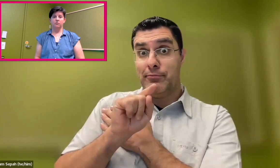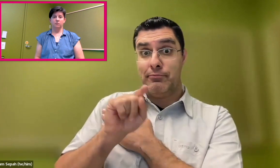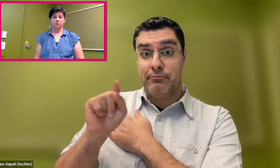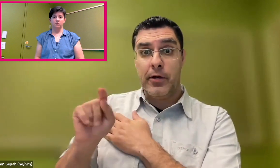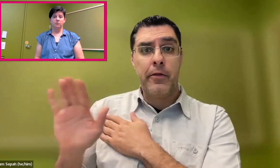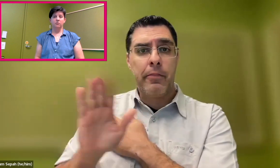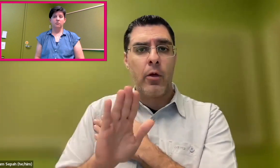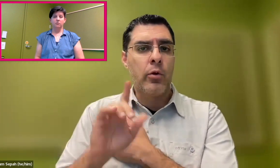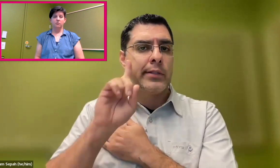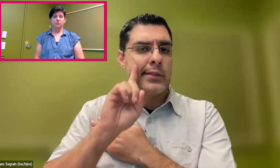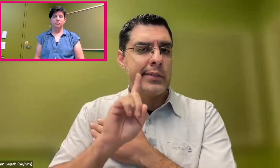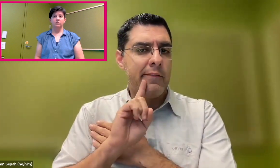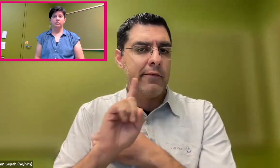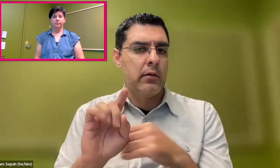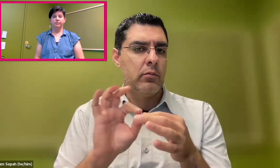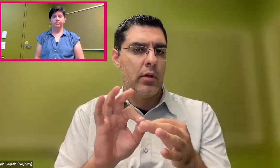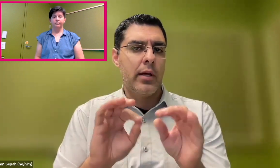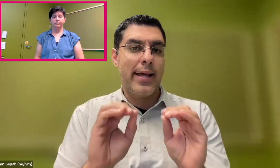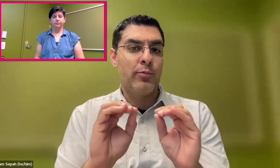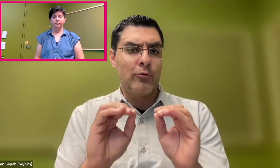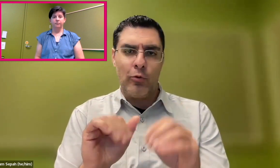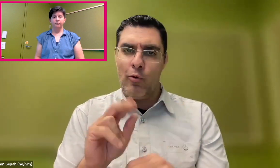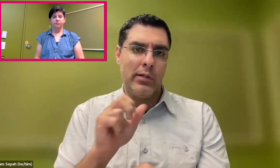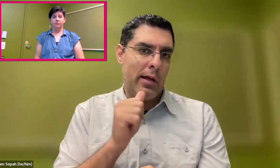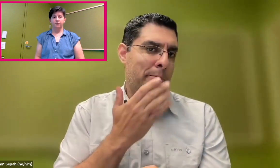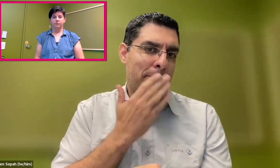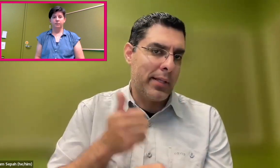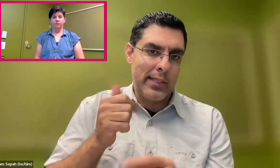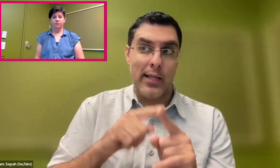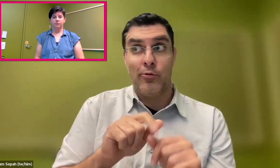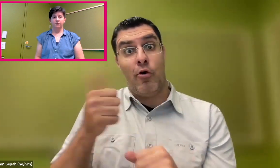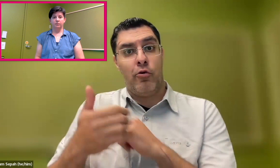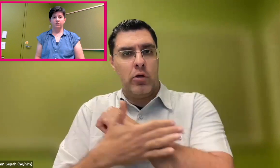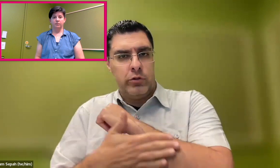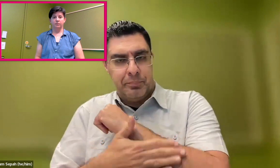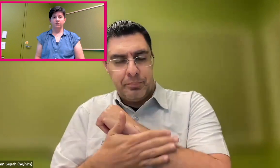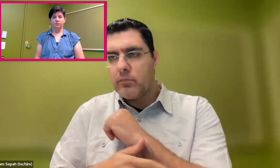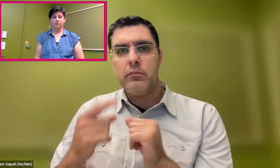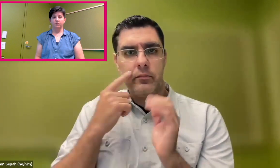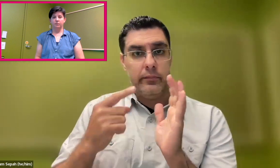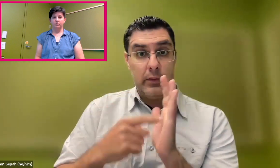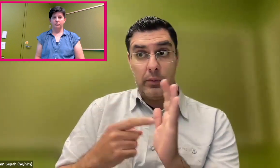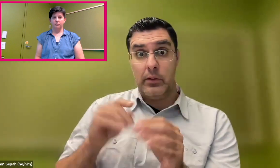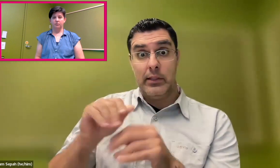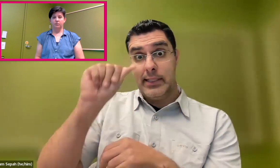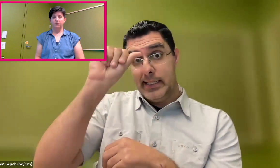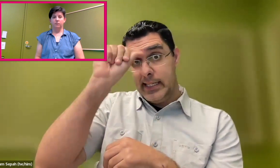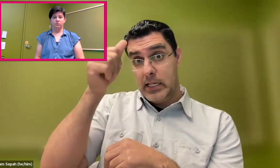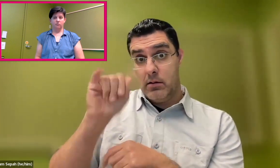And that is true for some deaf and hard-of-hearing people. But in some countries, deaf children are not educated this way.